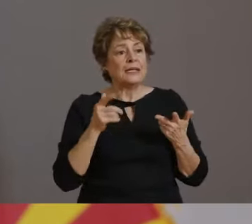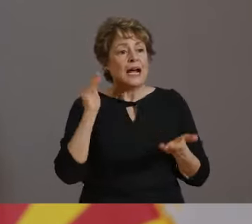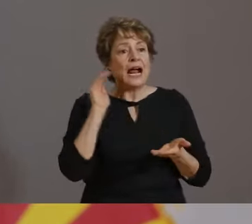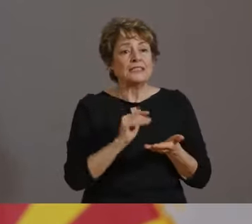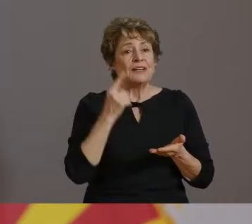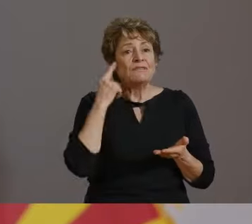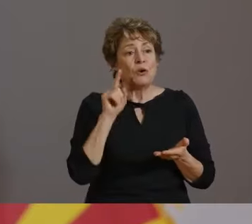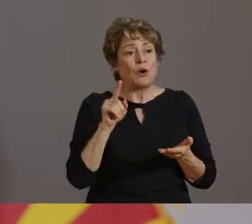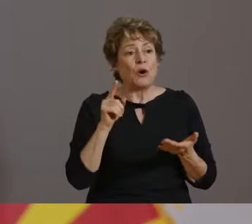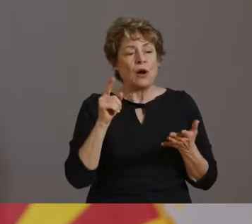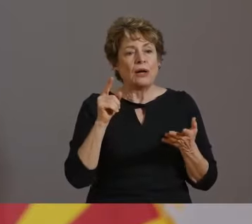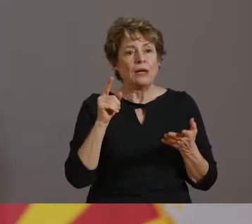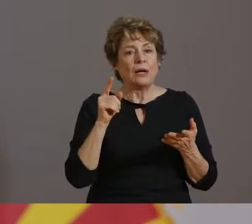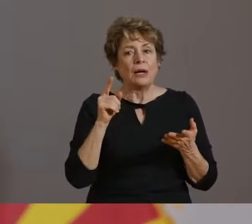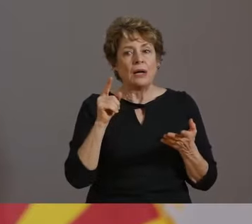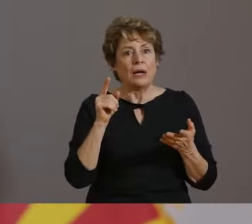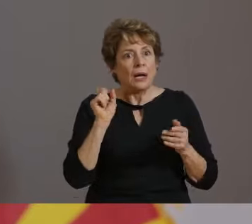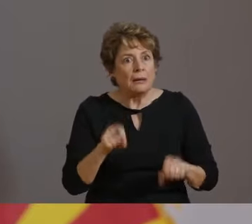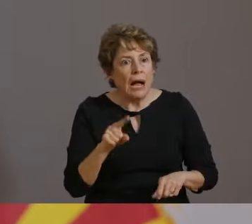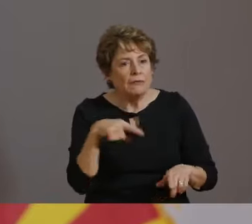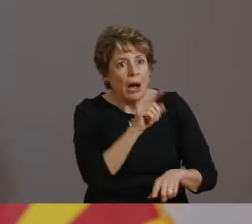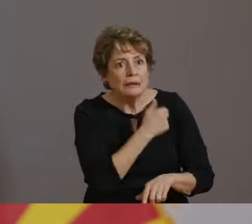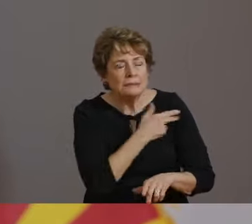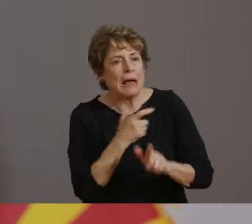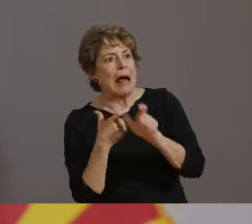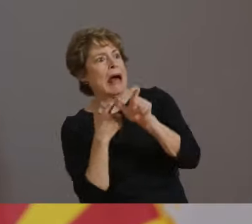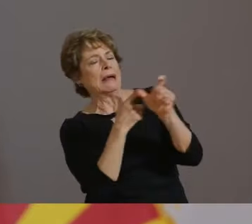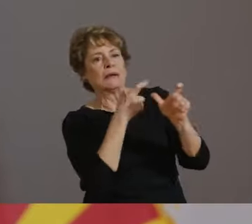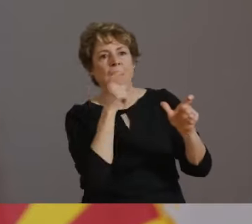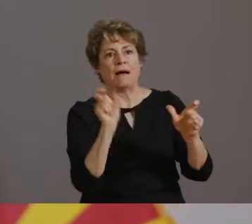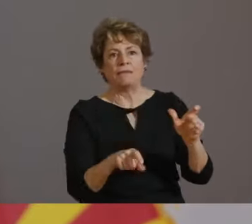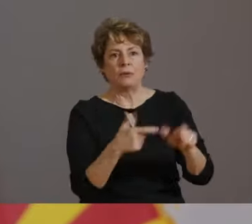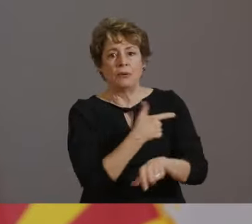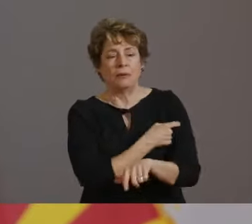A FEW WEEKS AGO, ADHS RELEASED BENCHMARKS FOR A PHASED REOPENING FOR BUSINESSES THAT